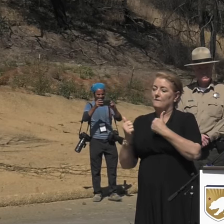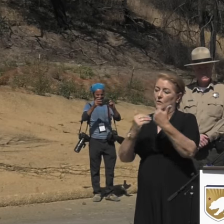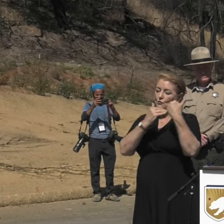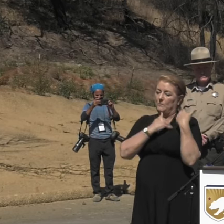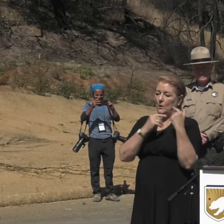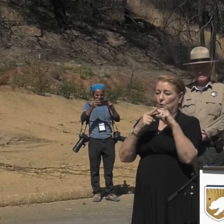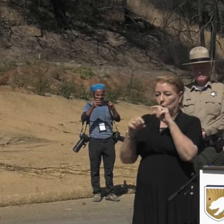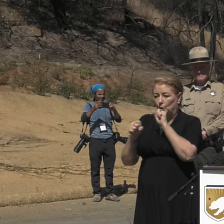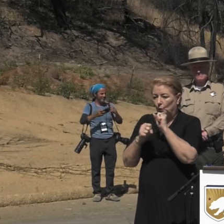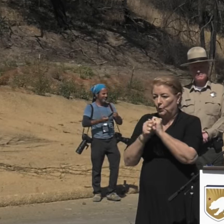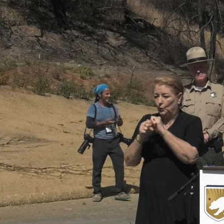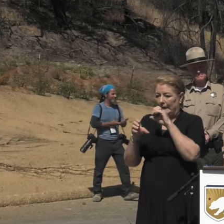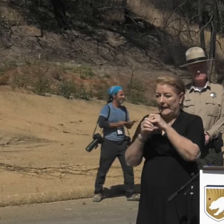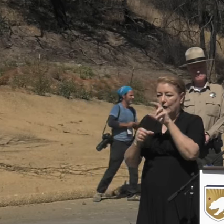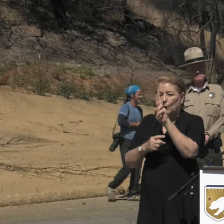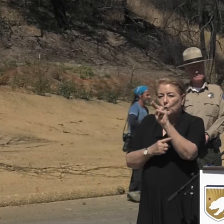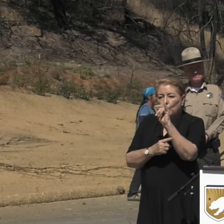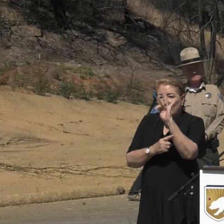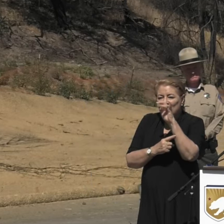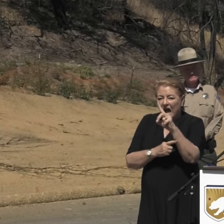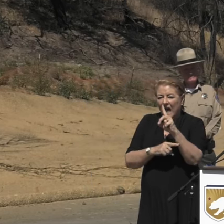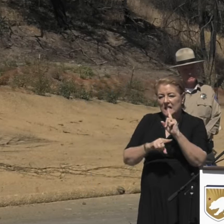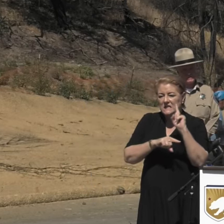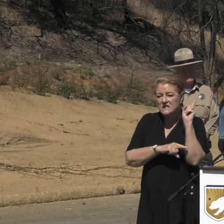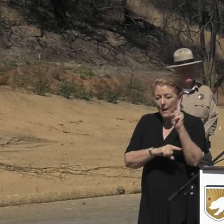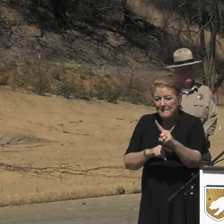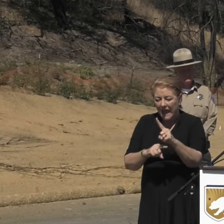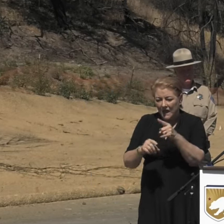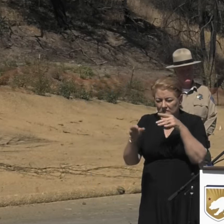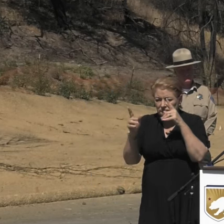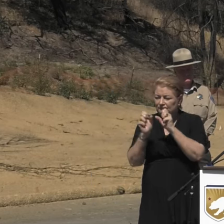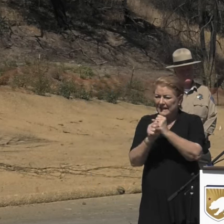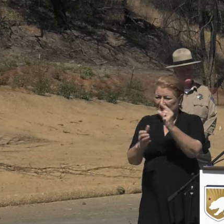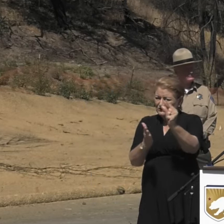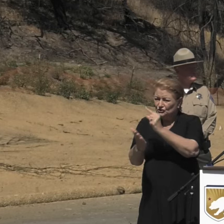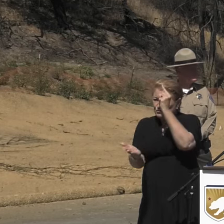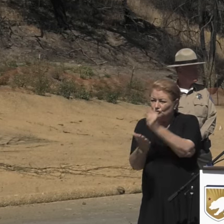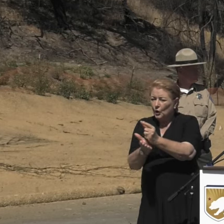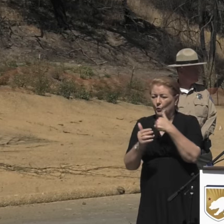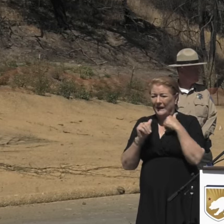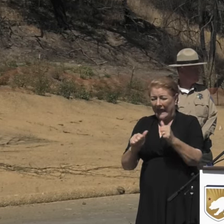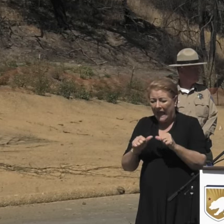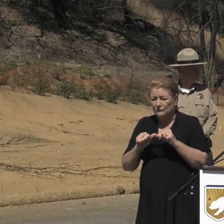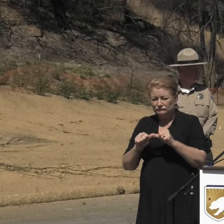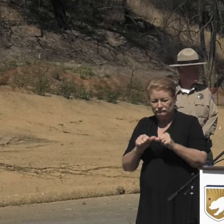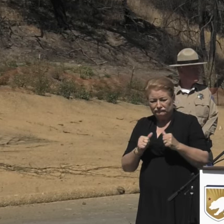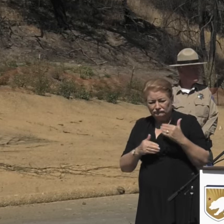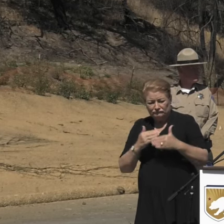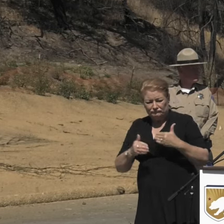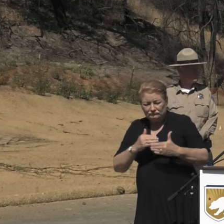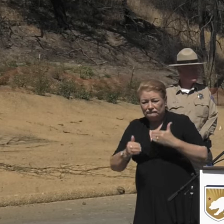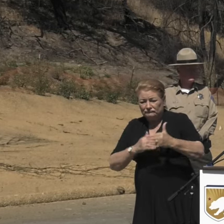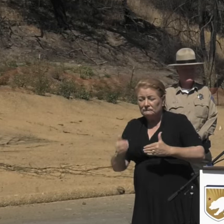work in unified command with us to ensure that we can continue to move forward, and both of LA and Ventura County teams